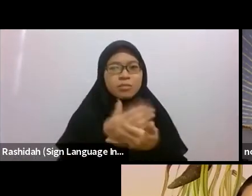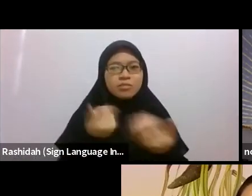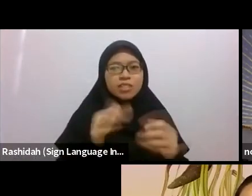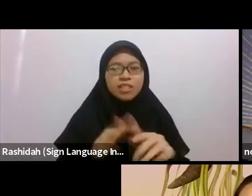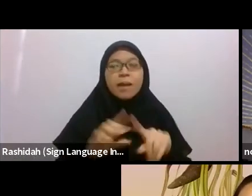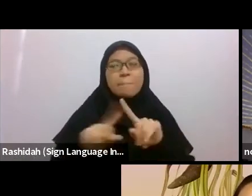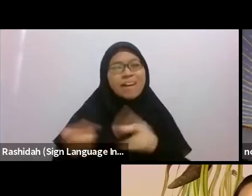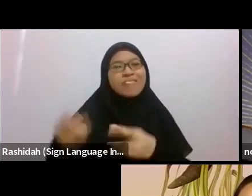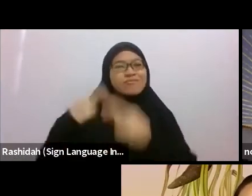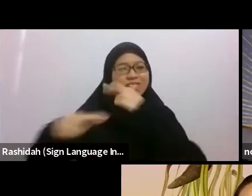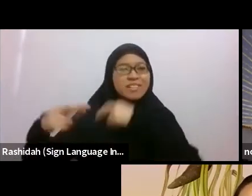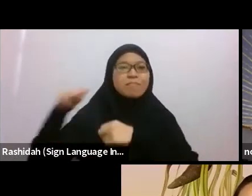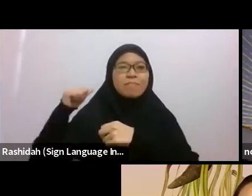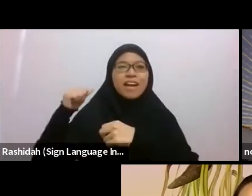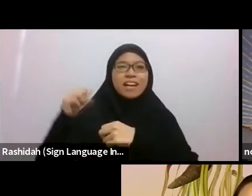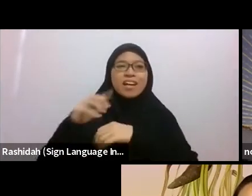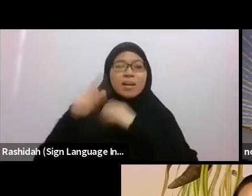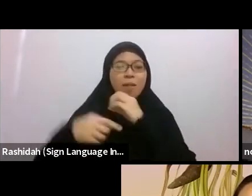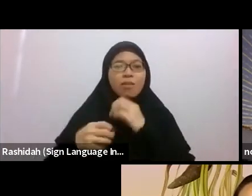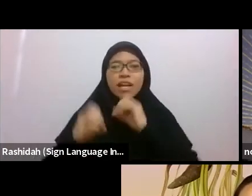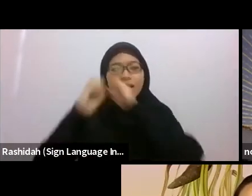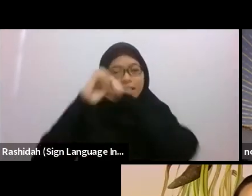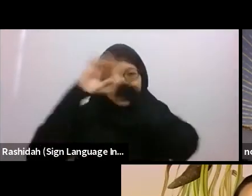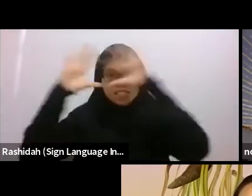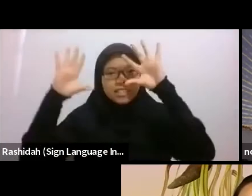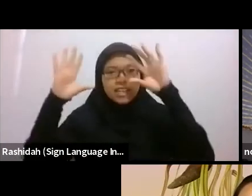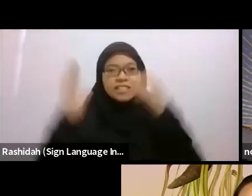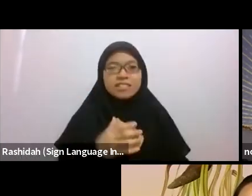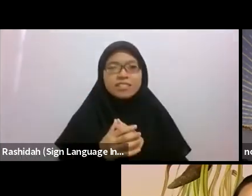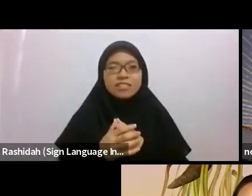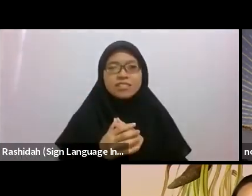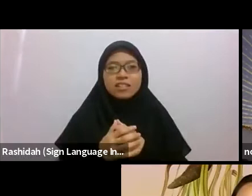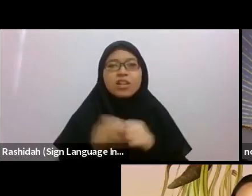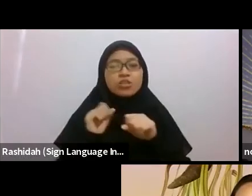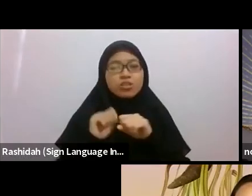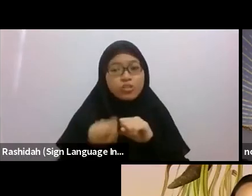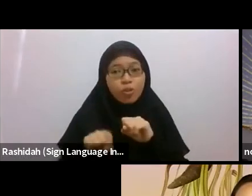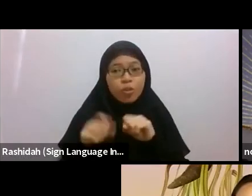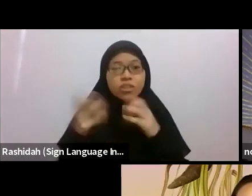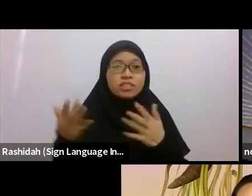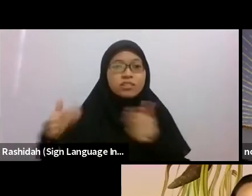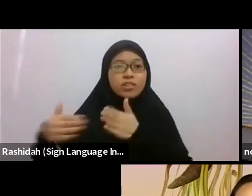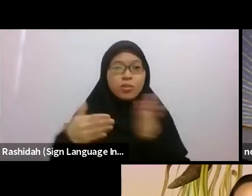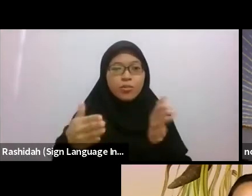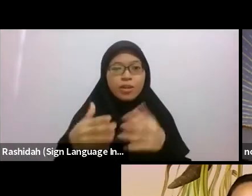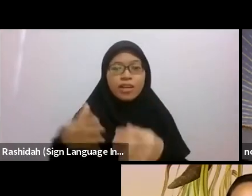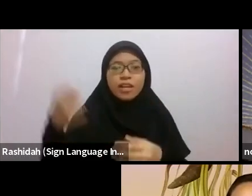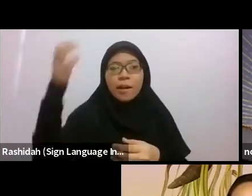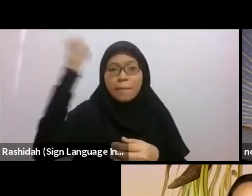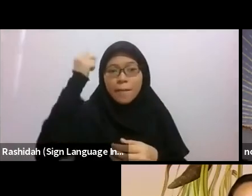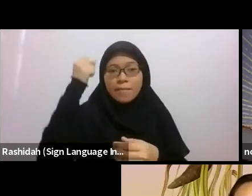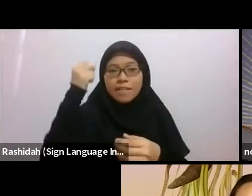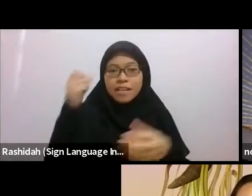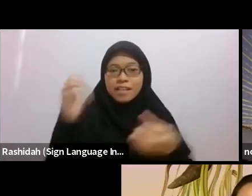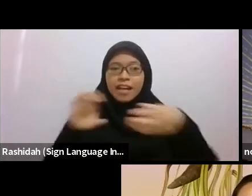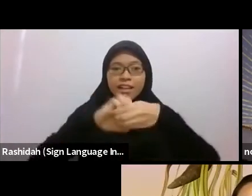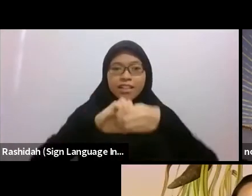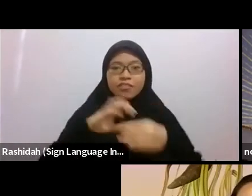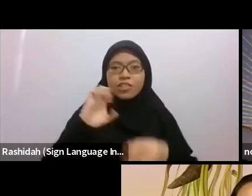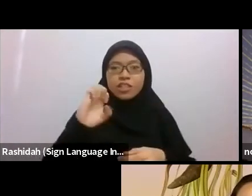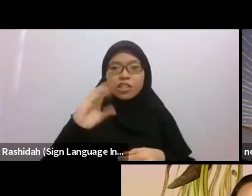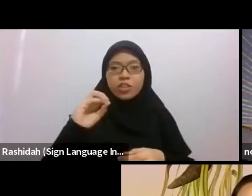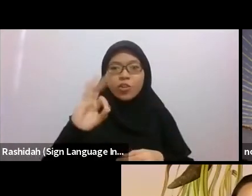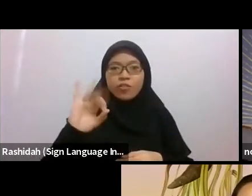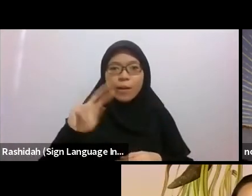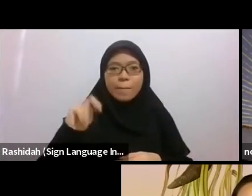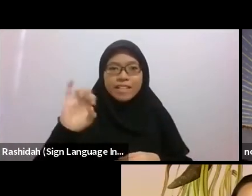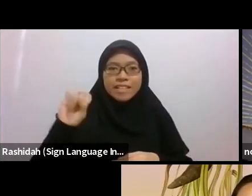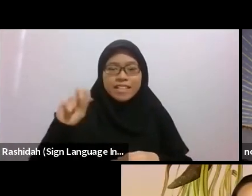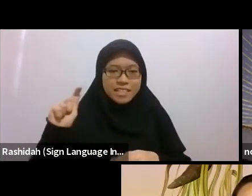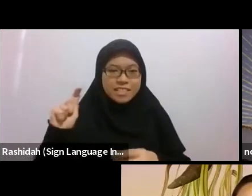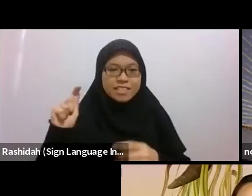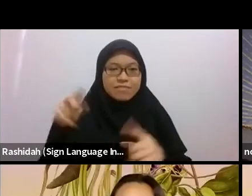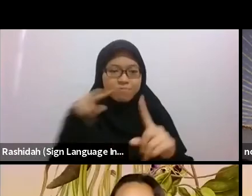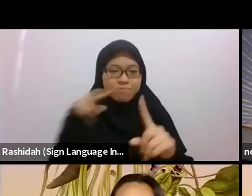So I think this is a way in which memory can be engaged through an ecofeminist lens. I hope that offers some insights.